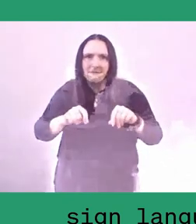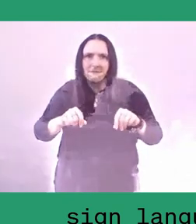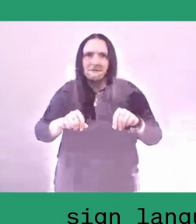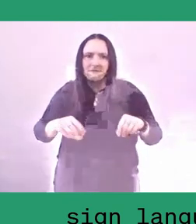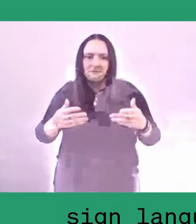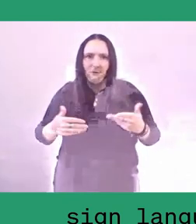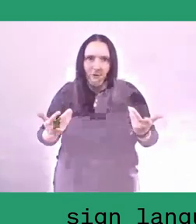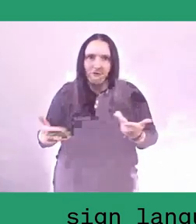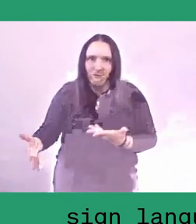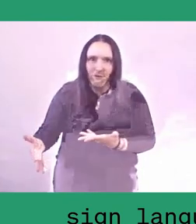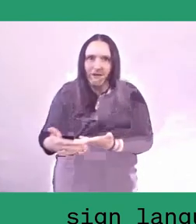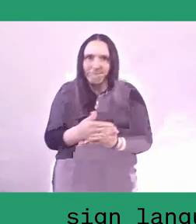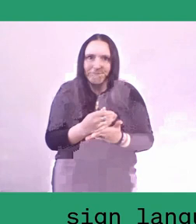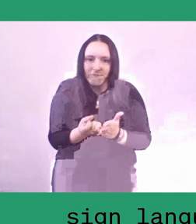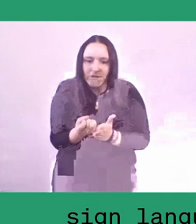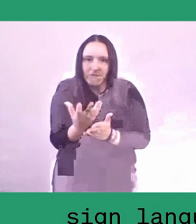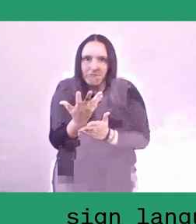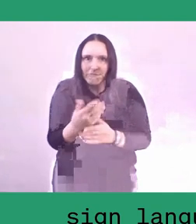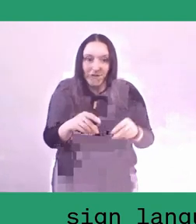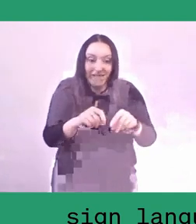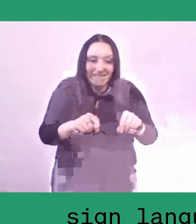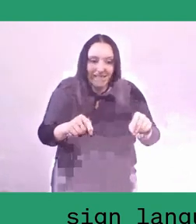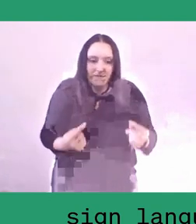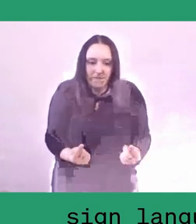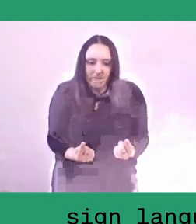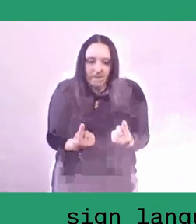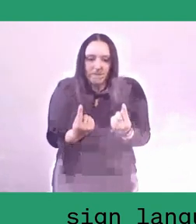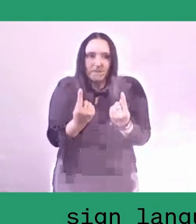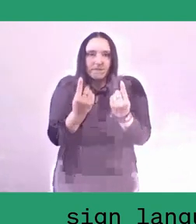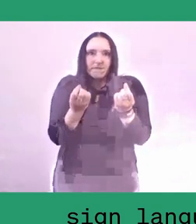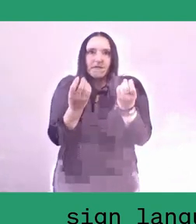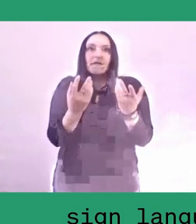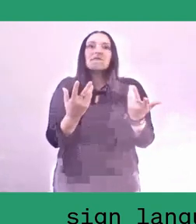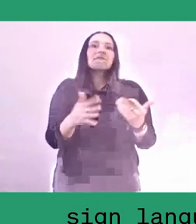Although para no longer physically exists now,